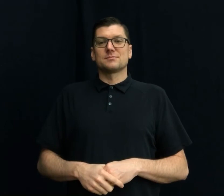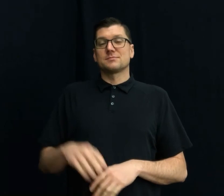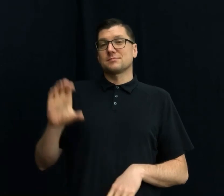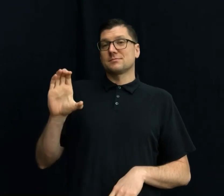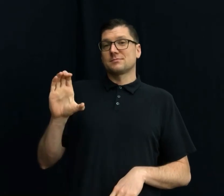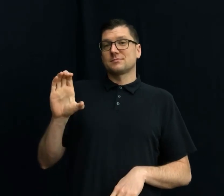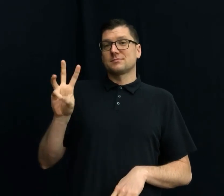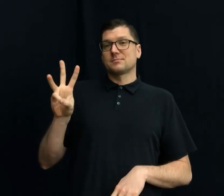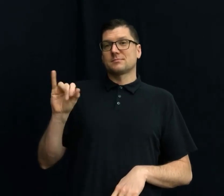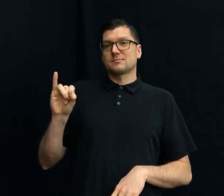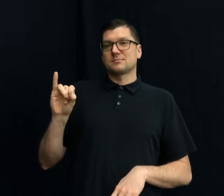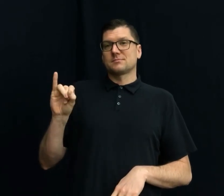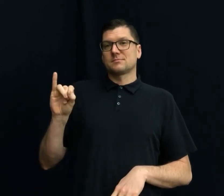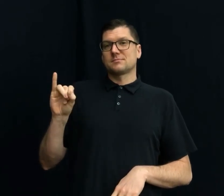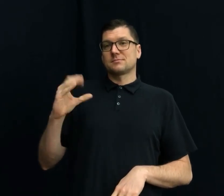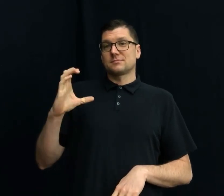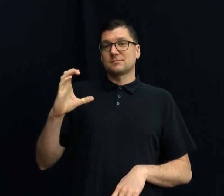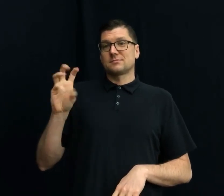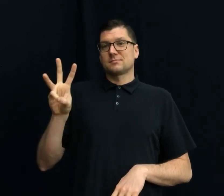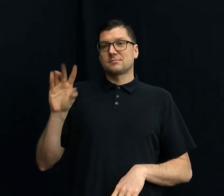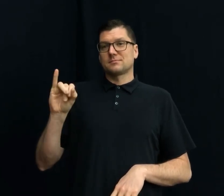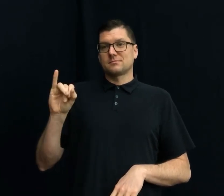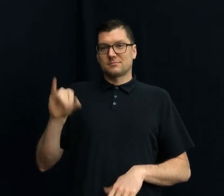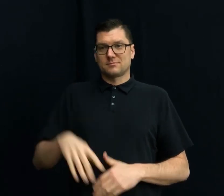CWI